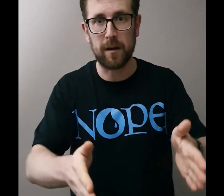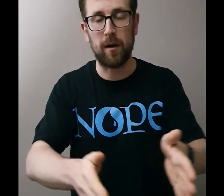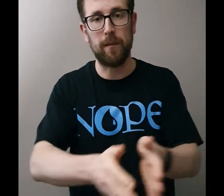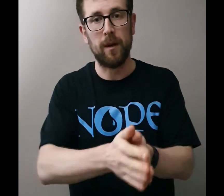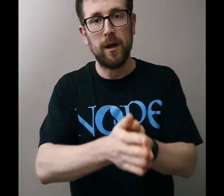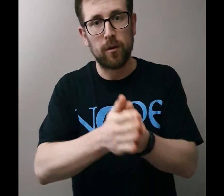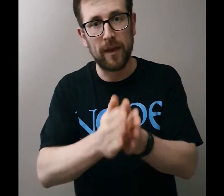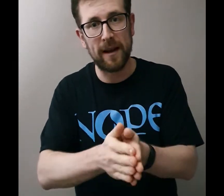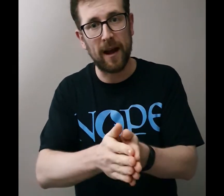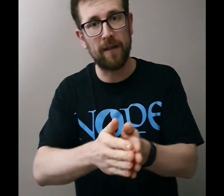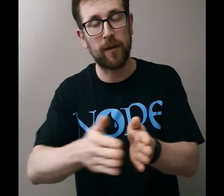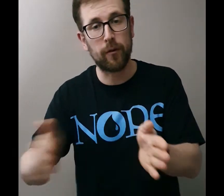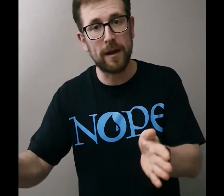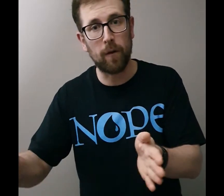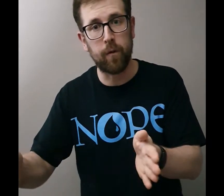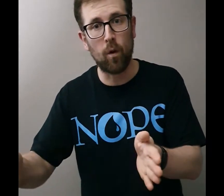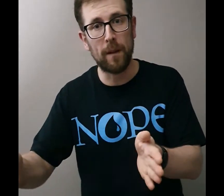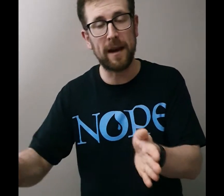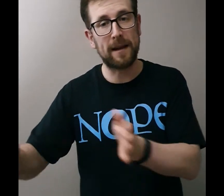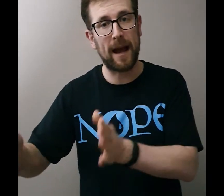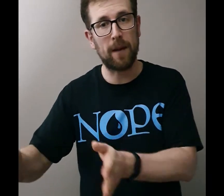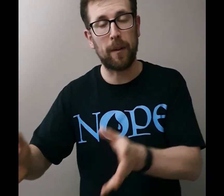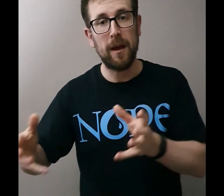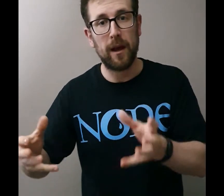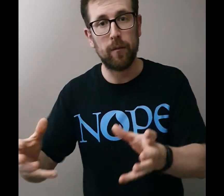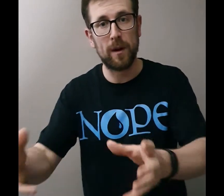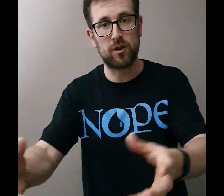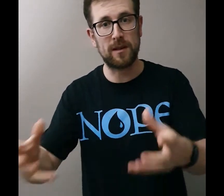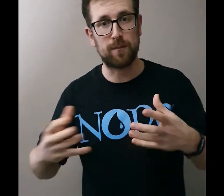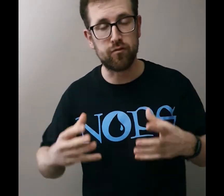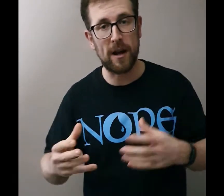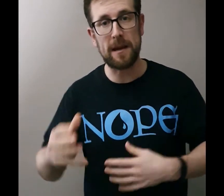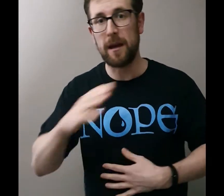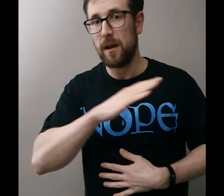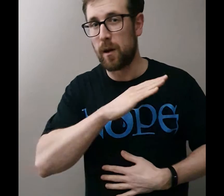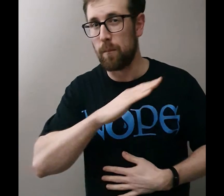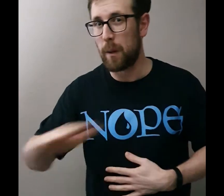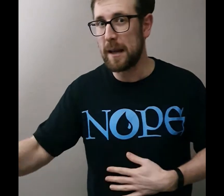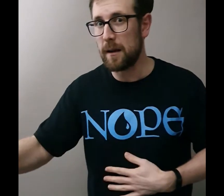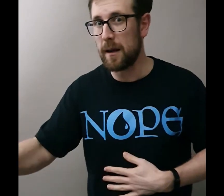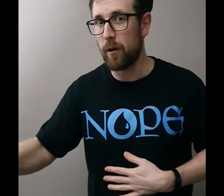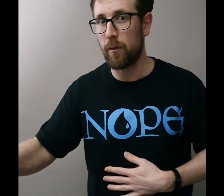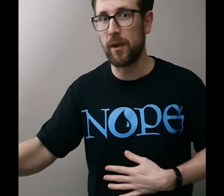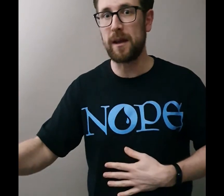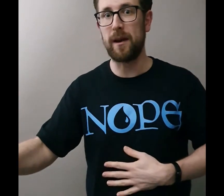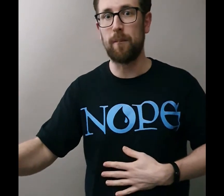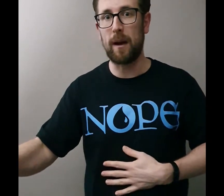time you then have a three or four minute gap in which it's break completely not thinking about